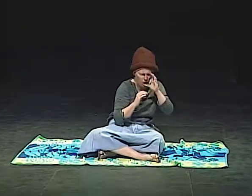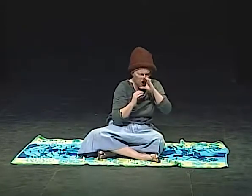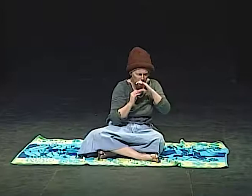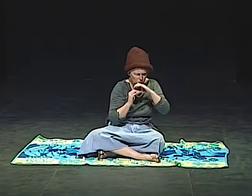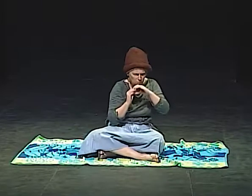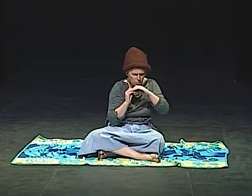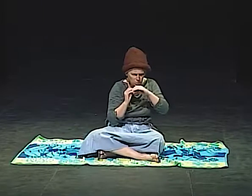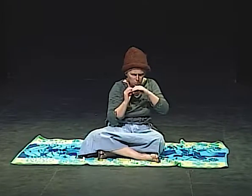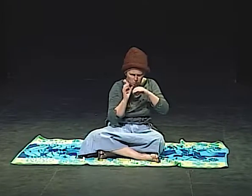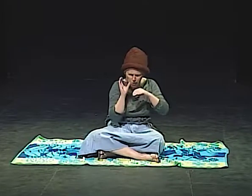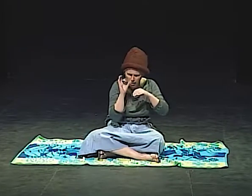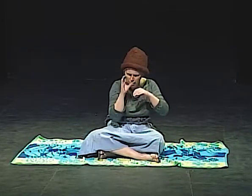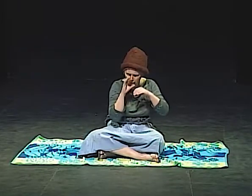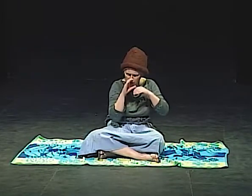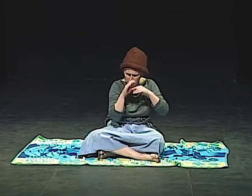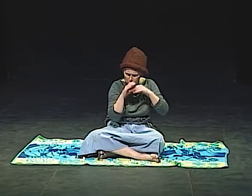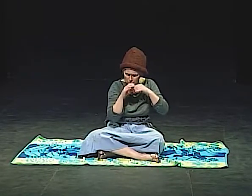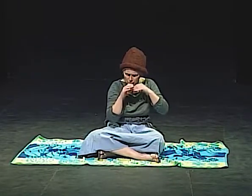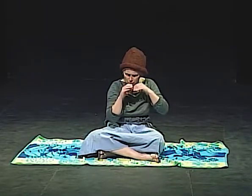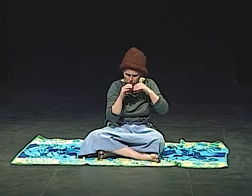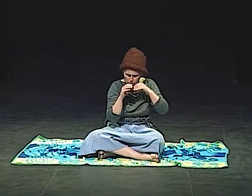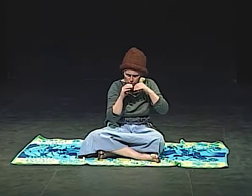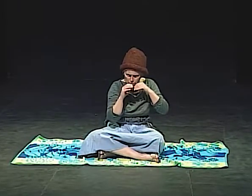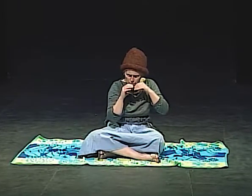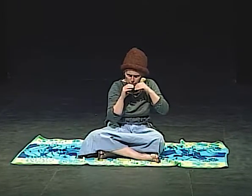SO STRANGE. SO STRANGE.